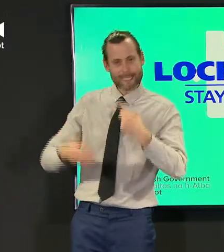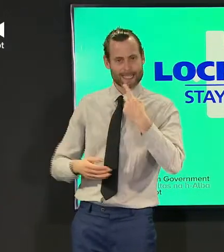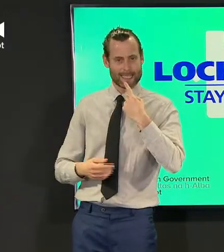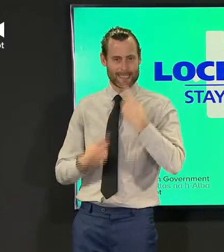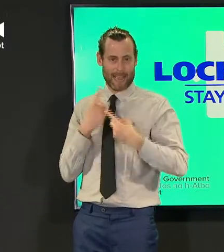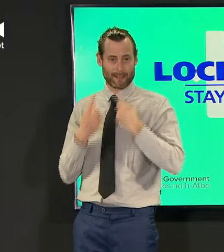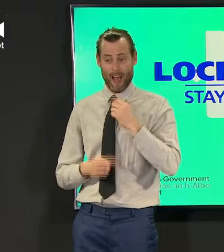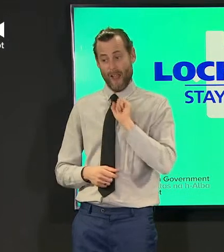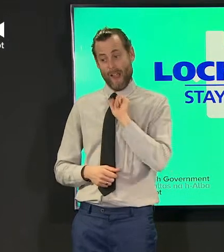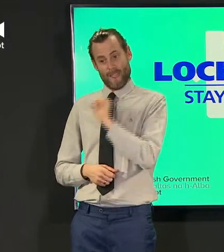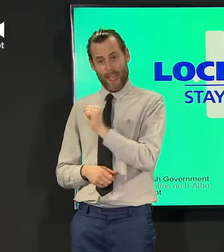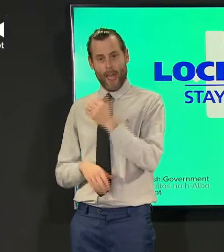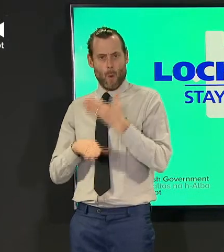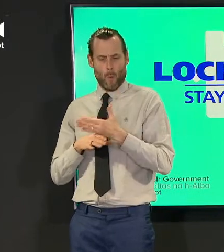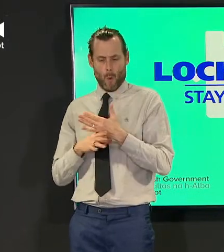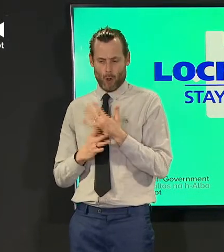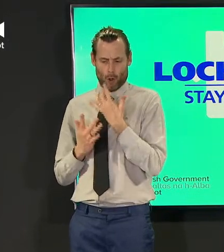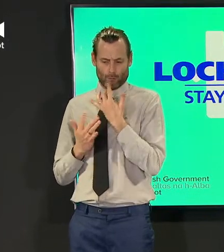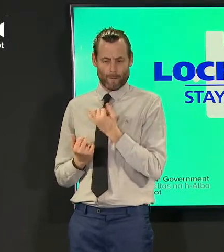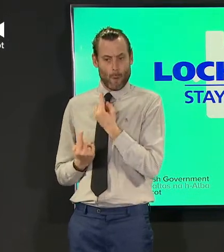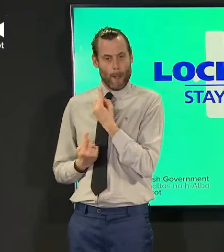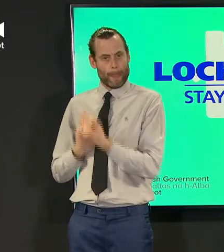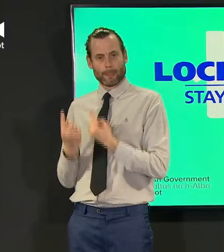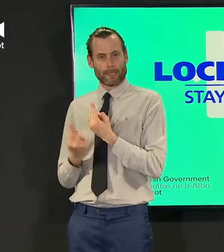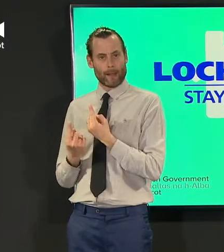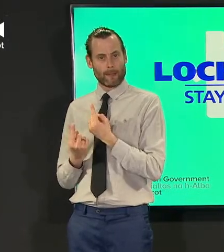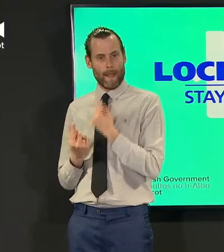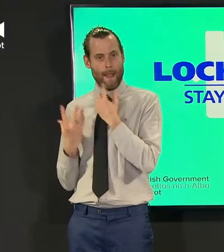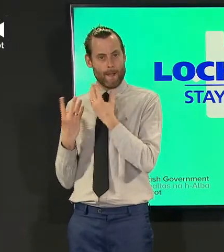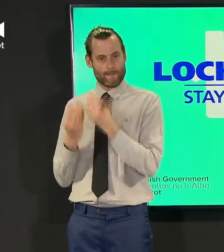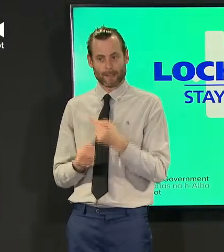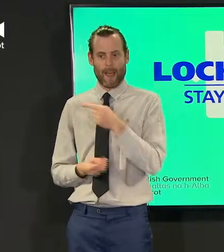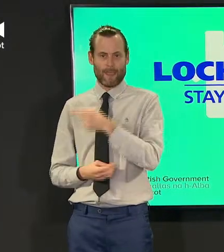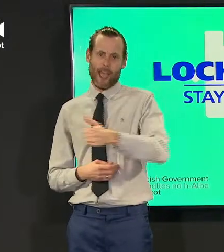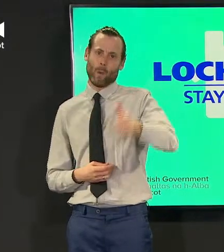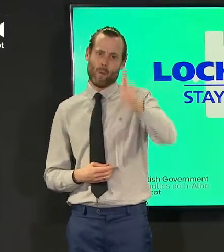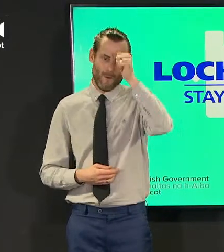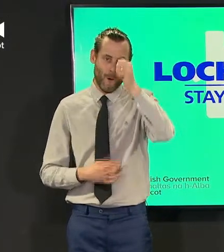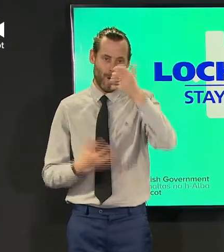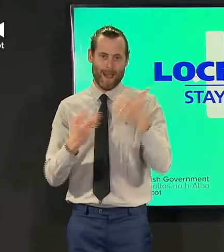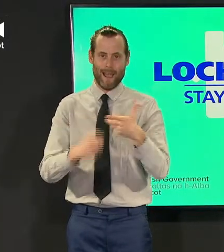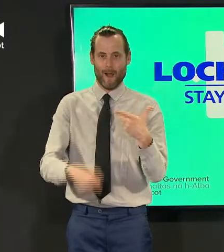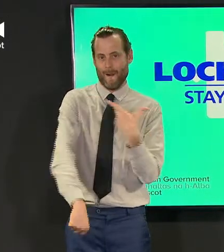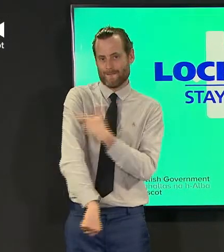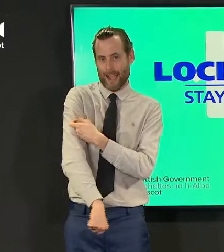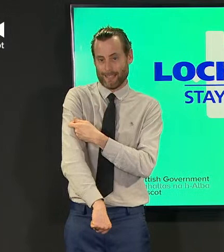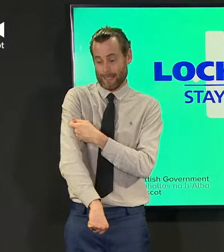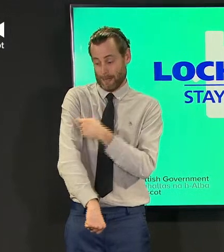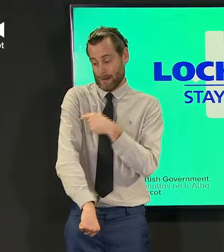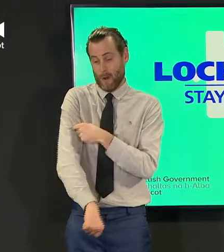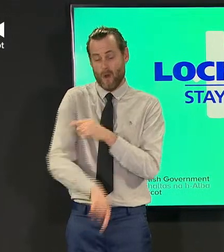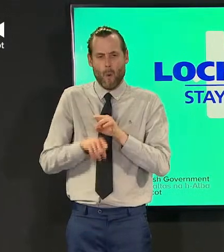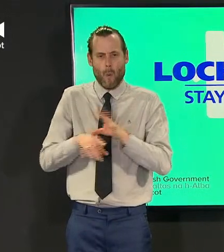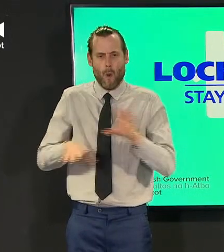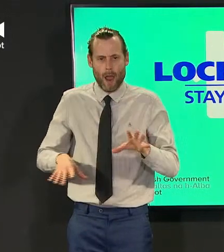their lives to understanding how vaccines work and vaccination programs work and i do not think